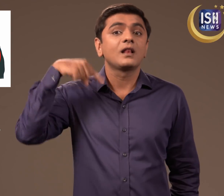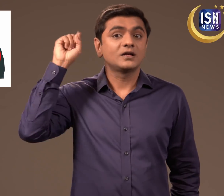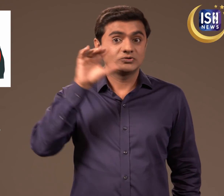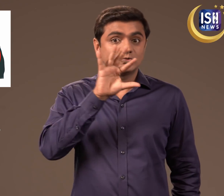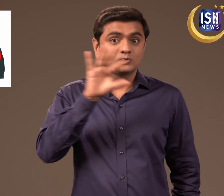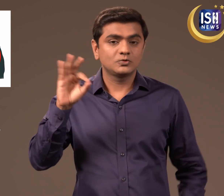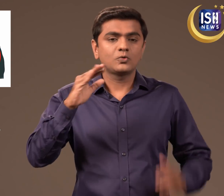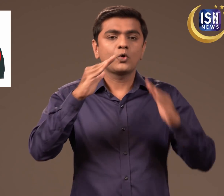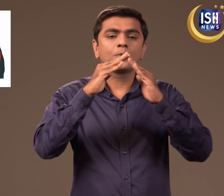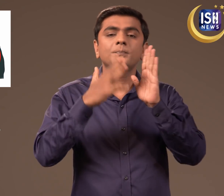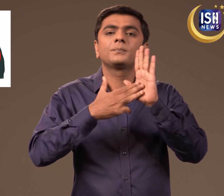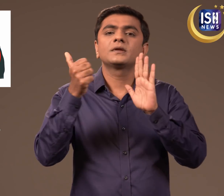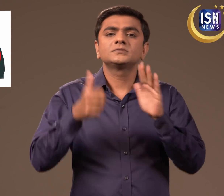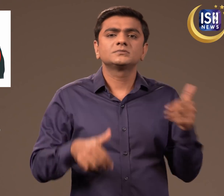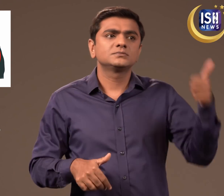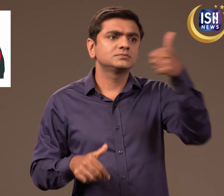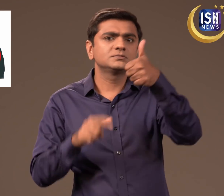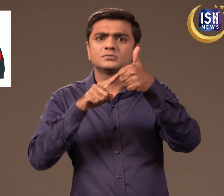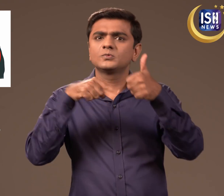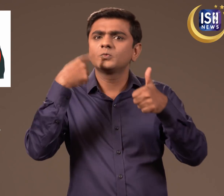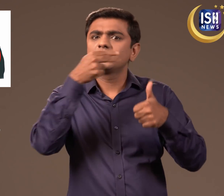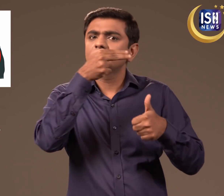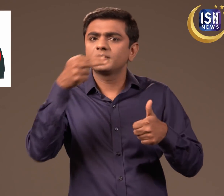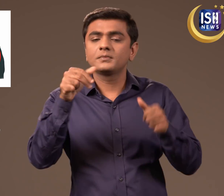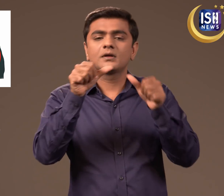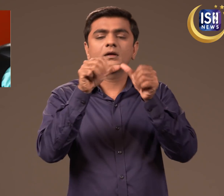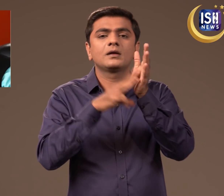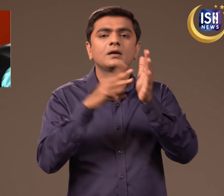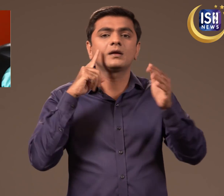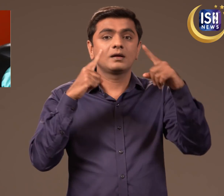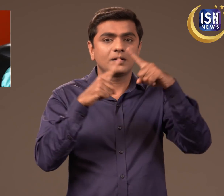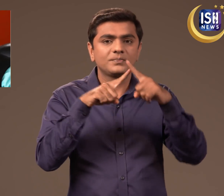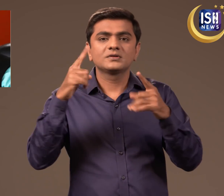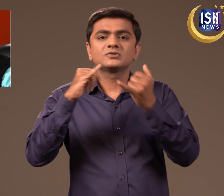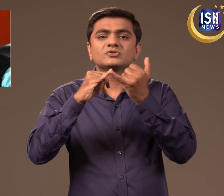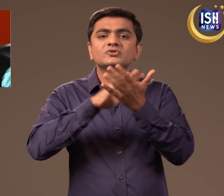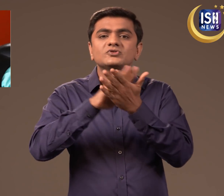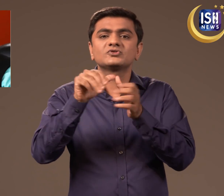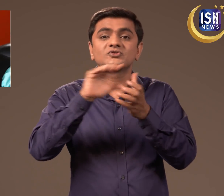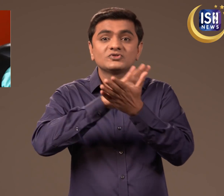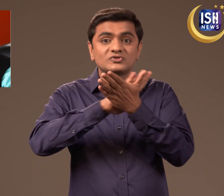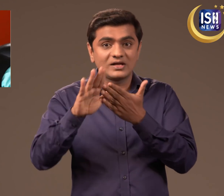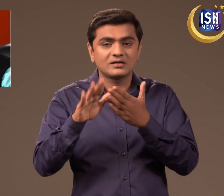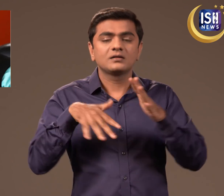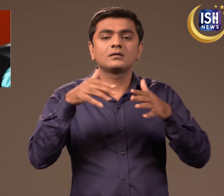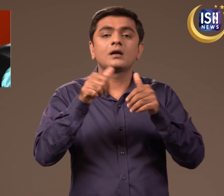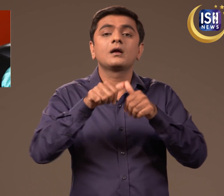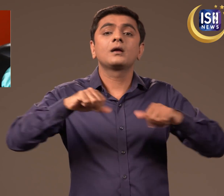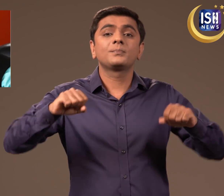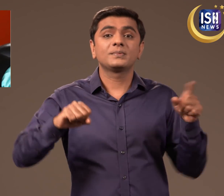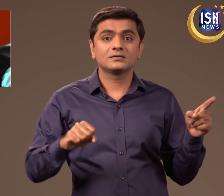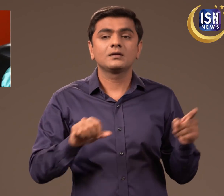Last week Amit Shah was made the Home Minister. This is his Sign name.